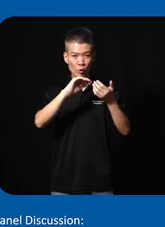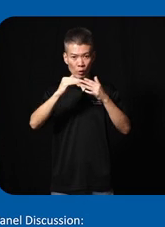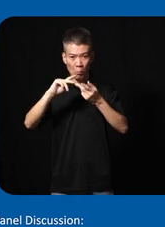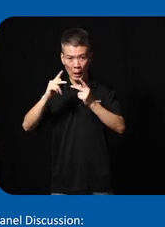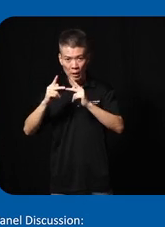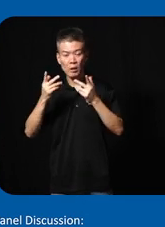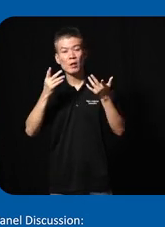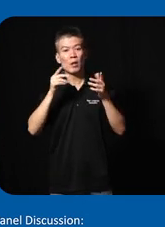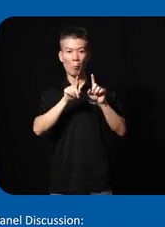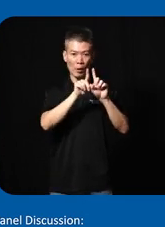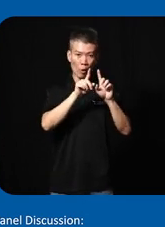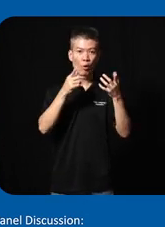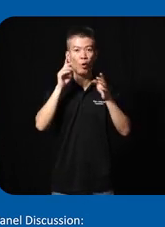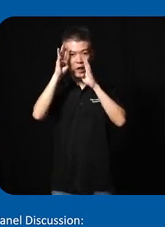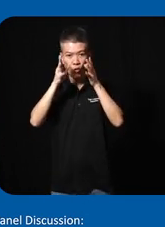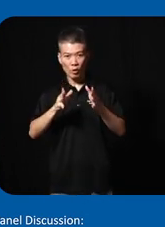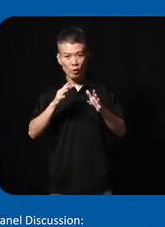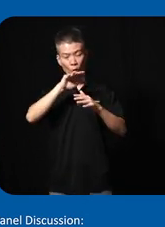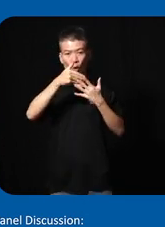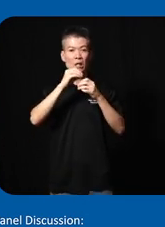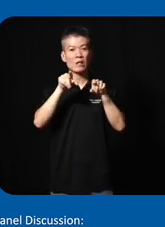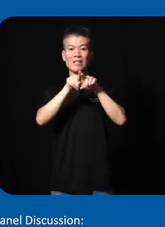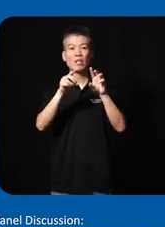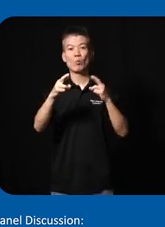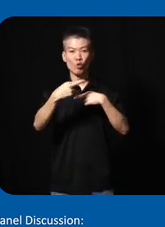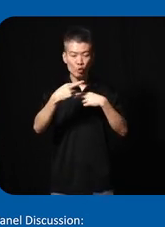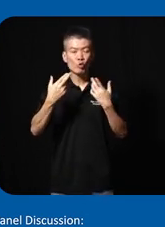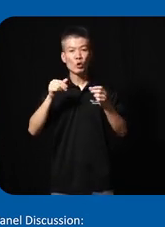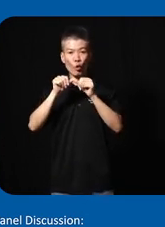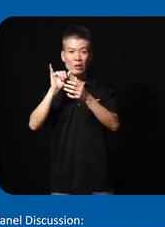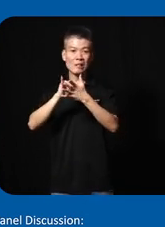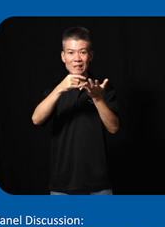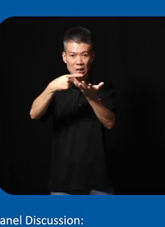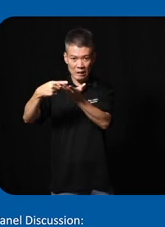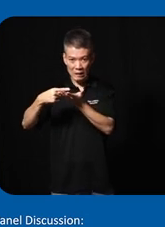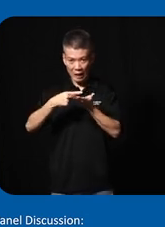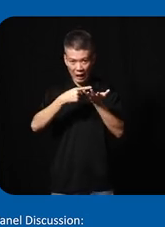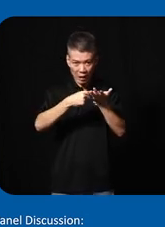Partners mentors innovators all in the same room to continue the discussions was because